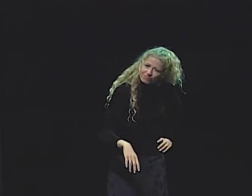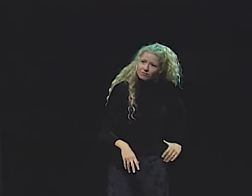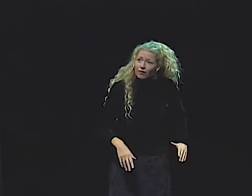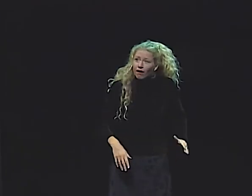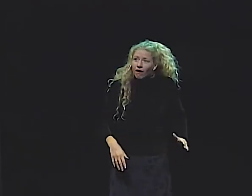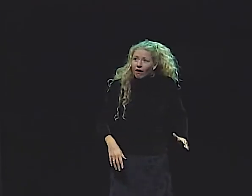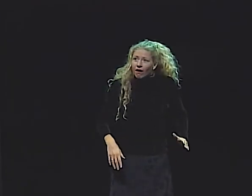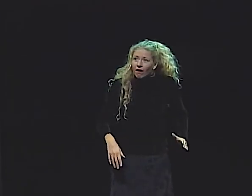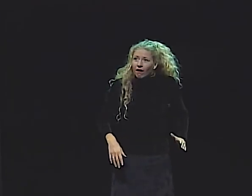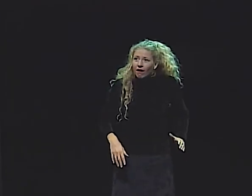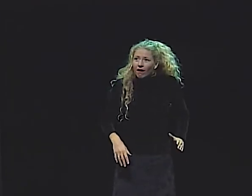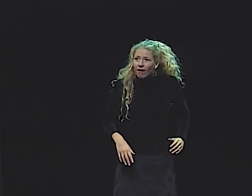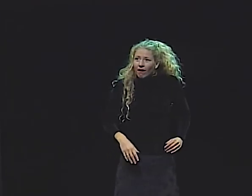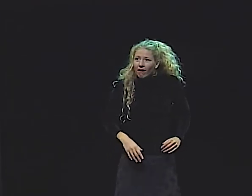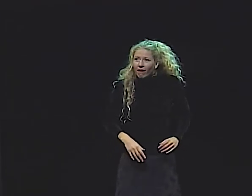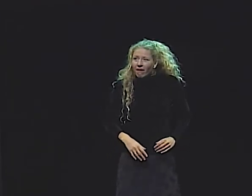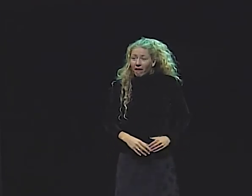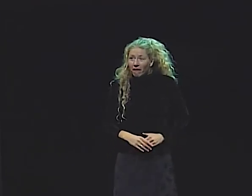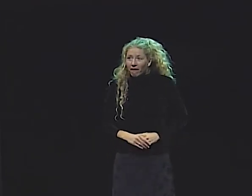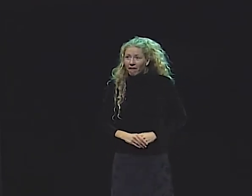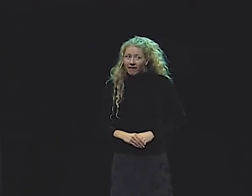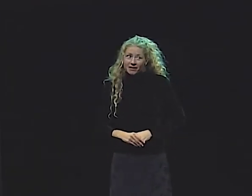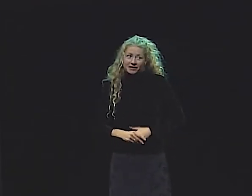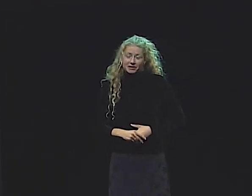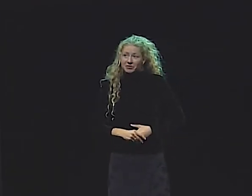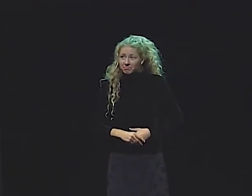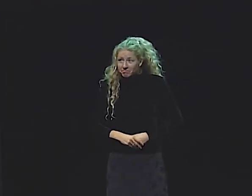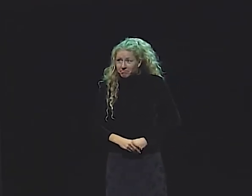SHE WILL HAVE THE MOST BEAUTIFUL HAIR."